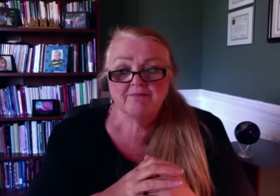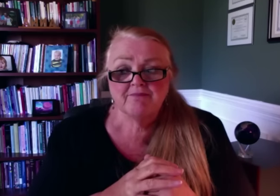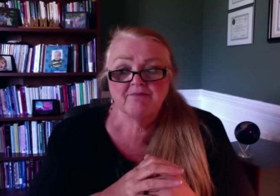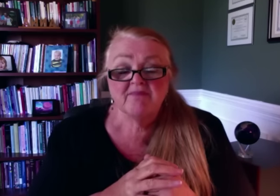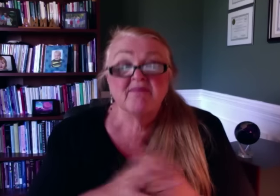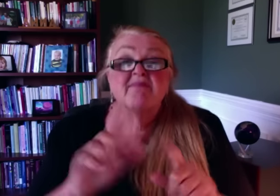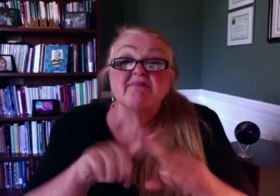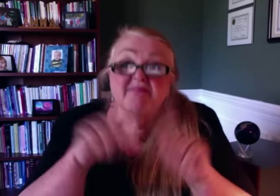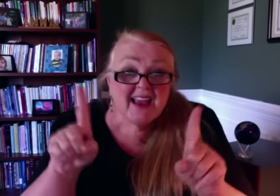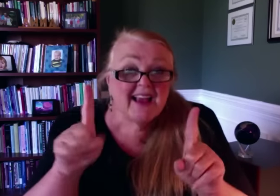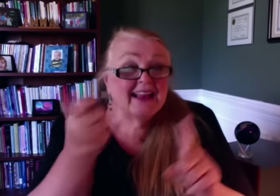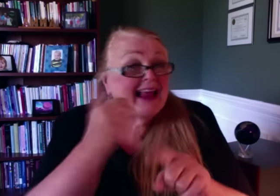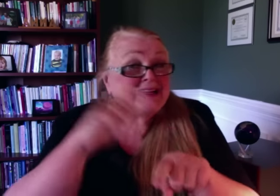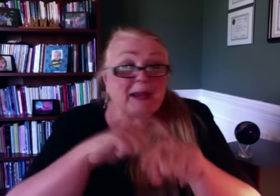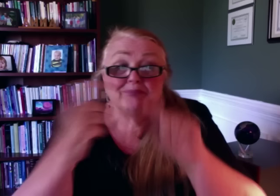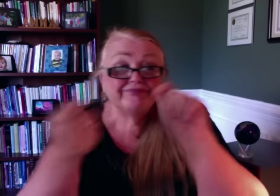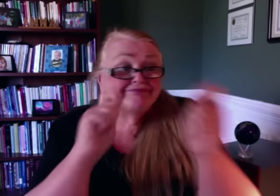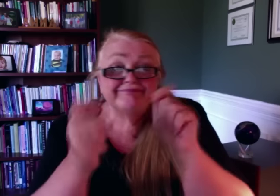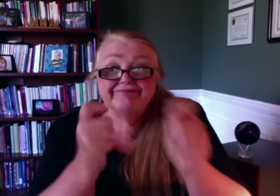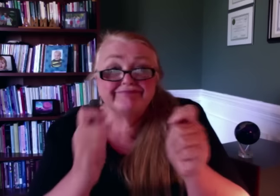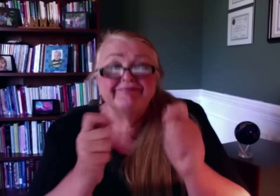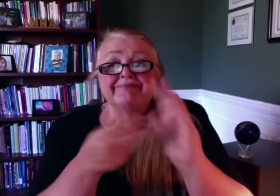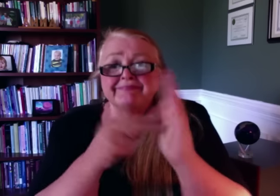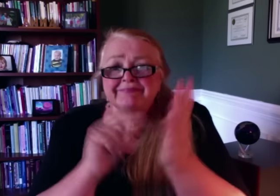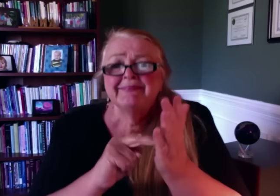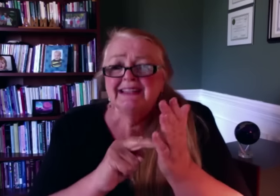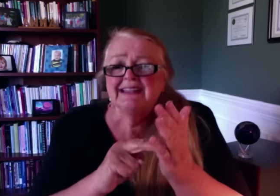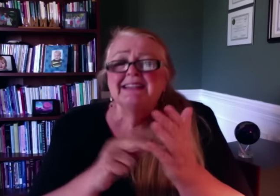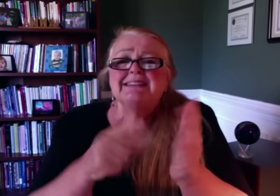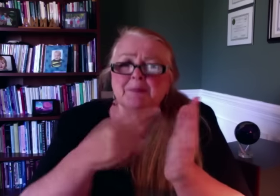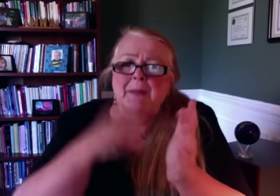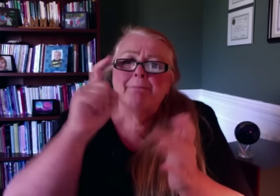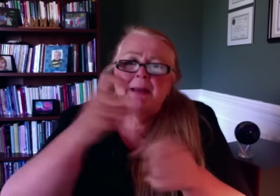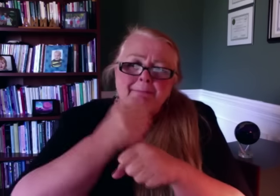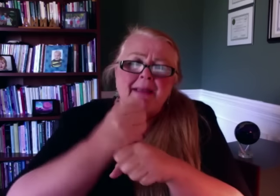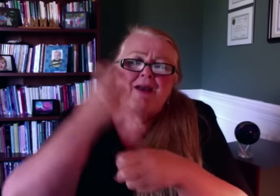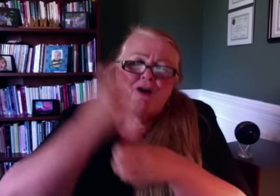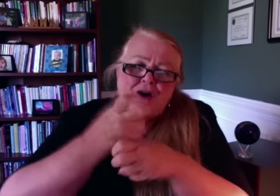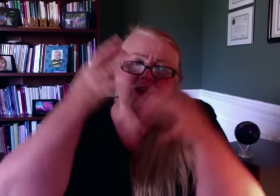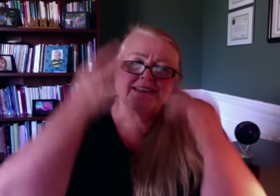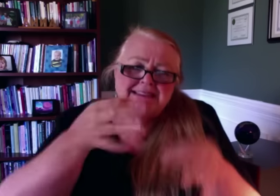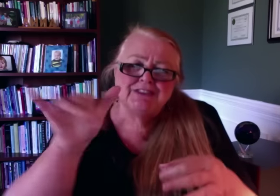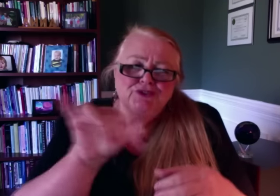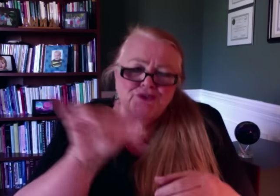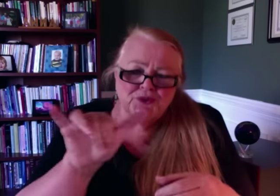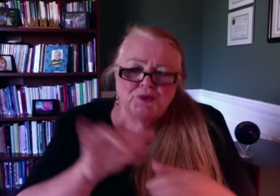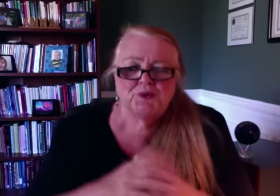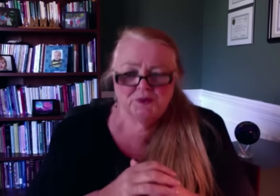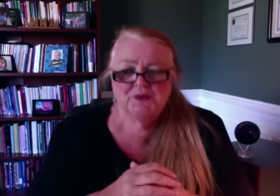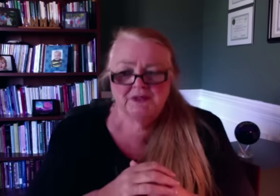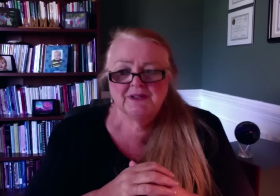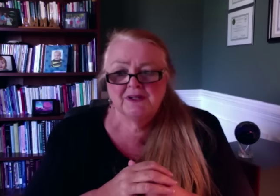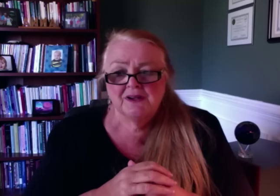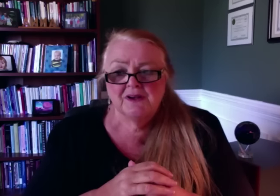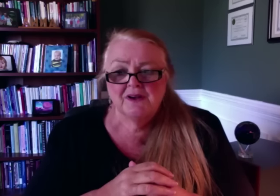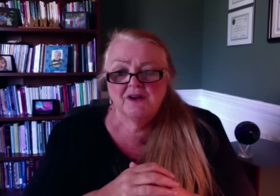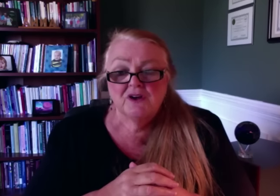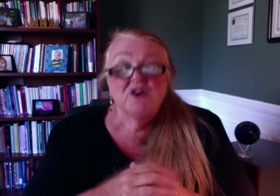The restructure also denotes some difficult decisions that had to be made.